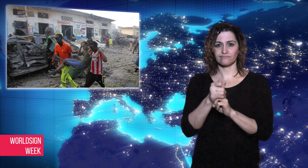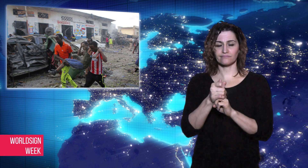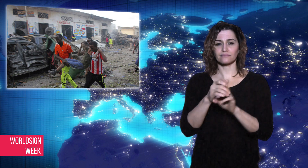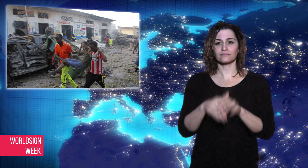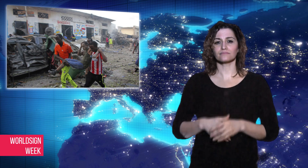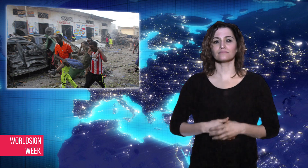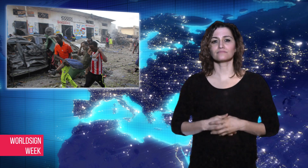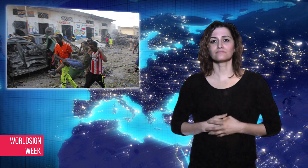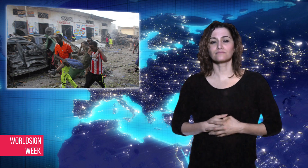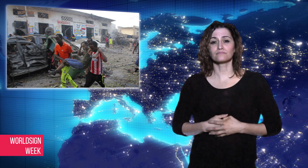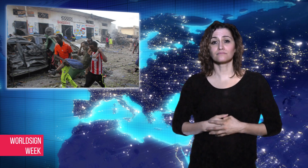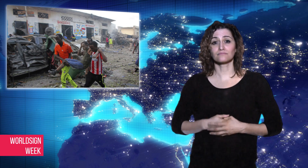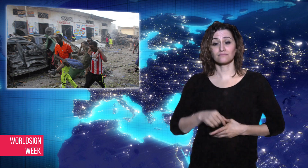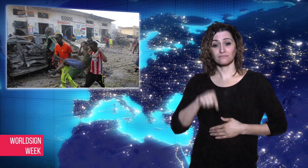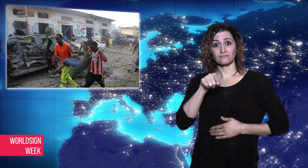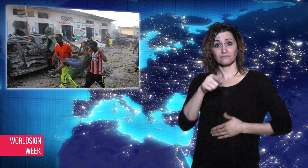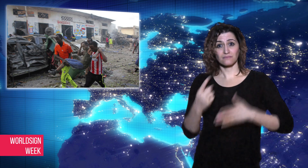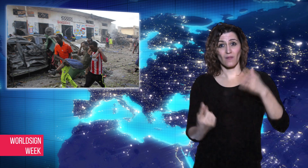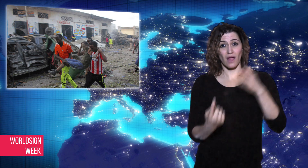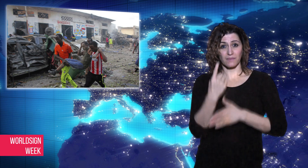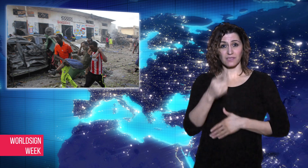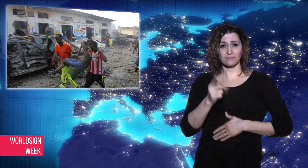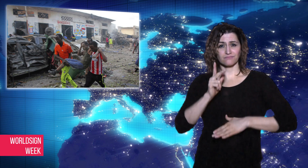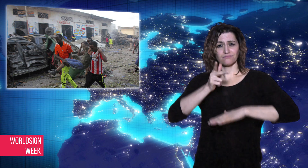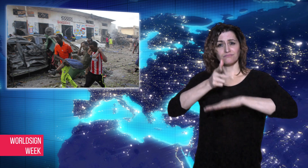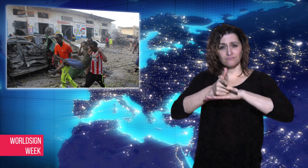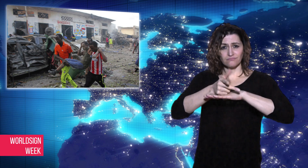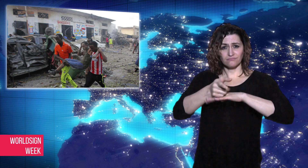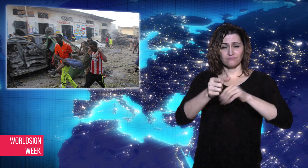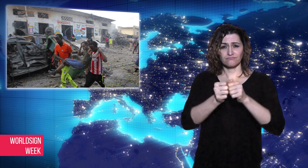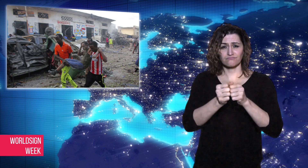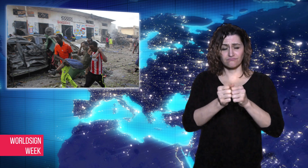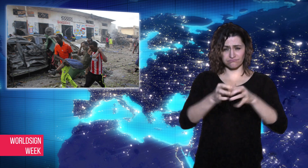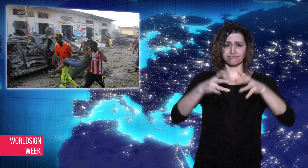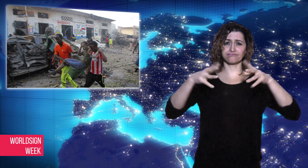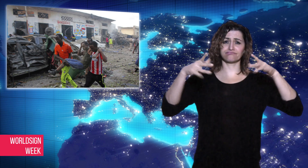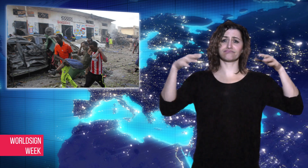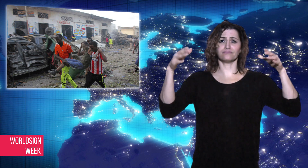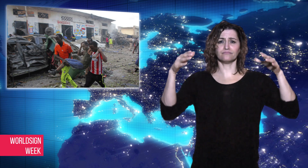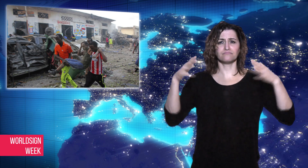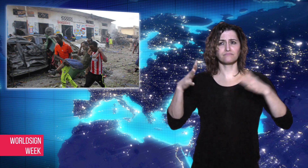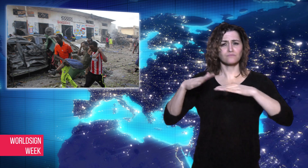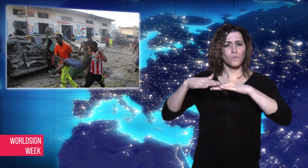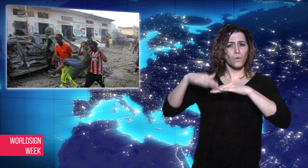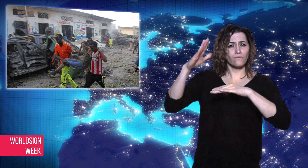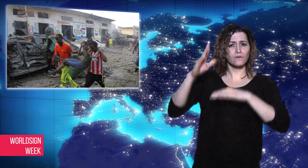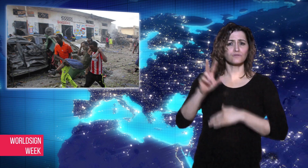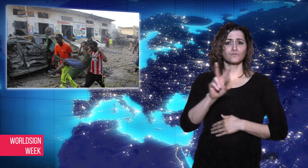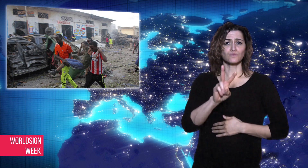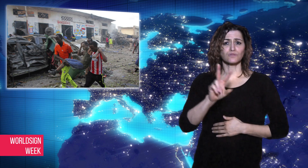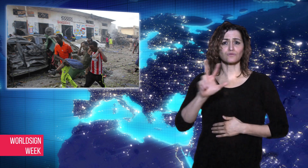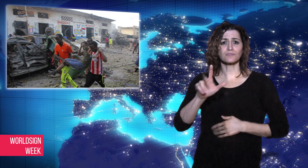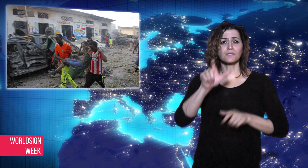in the bombing with more than